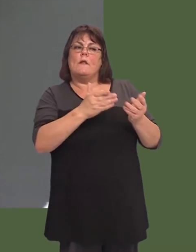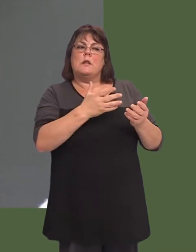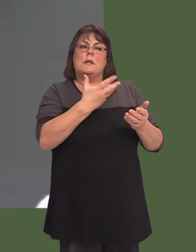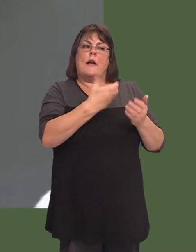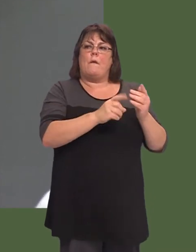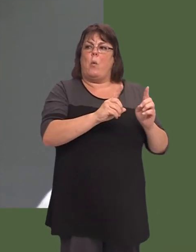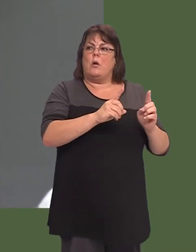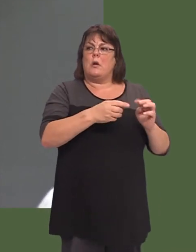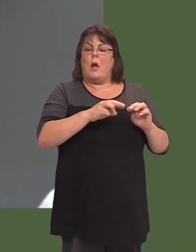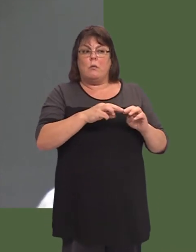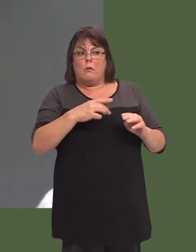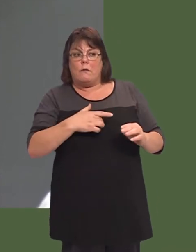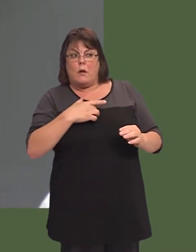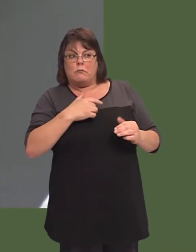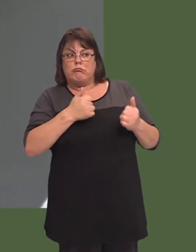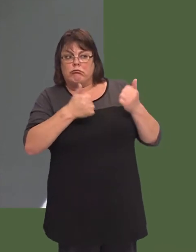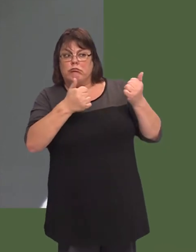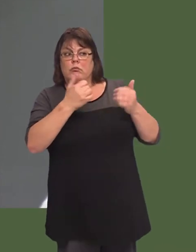and how effective we could expect them to be?